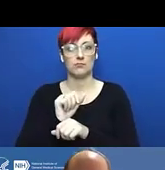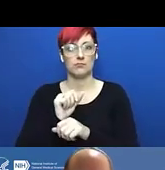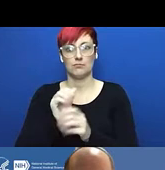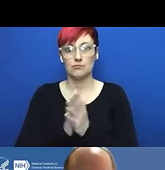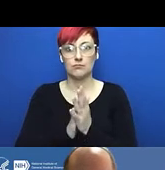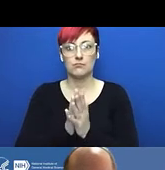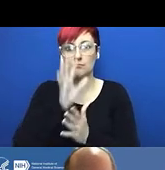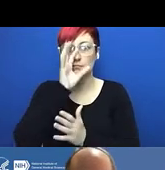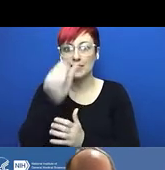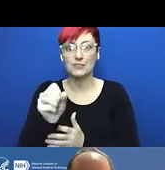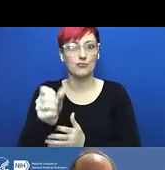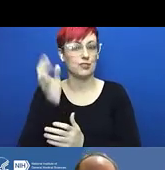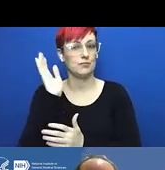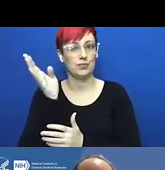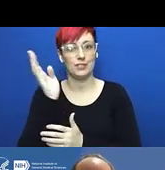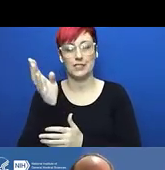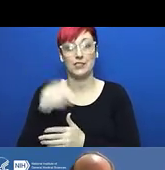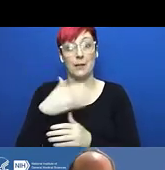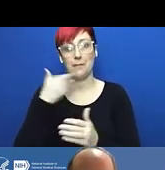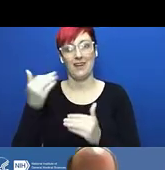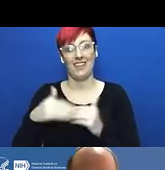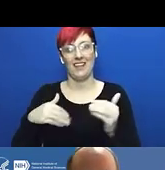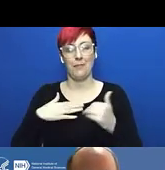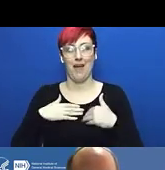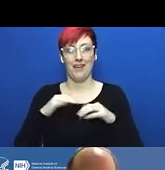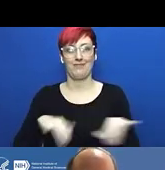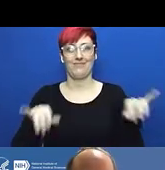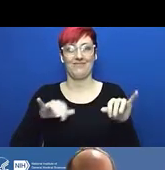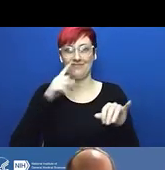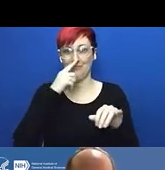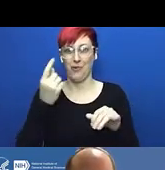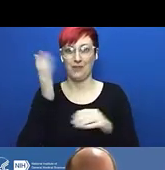It was thought that the strain was not pathogenic